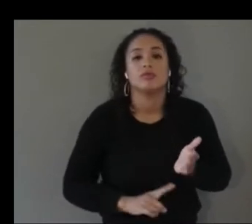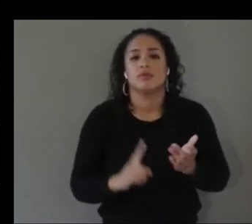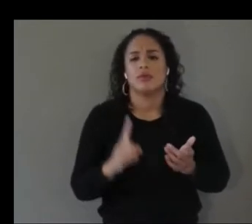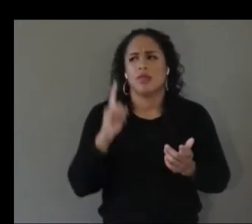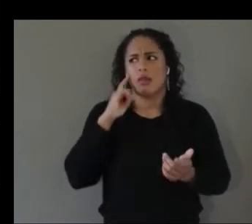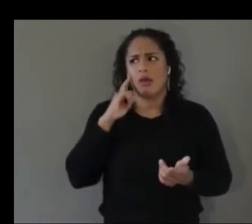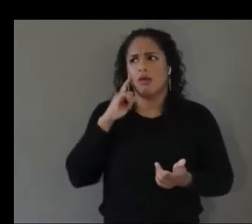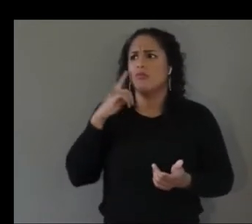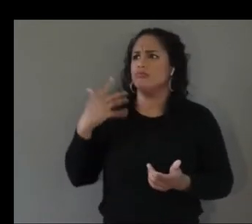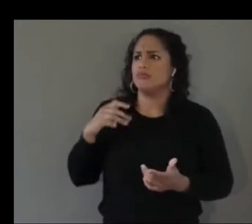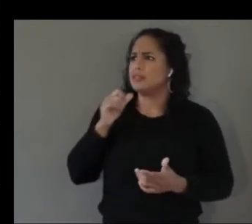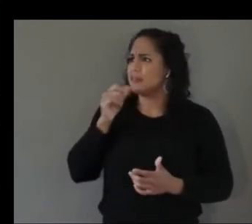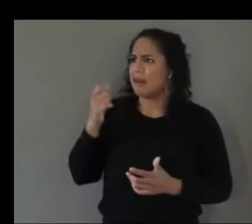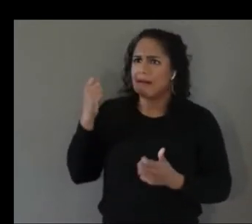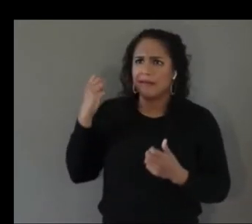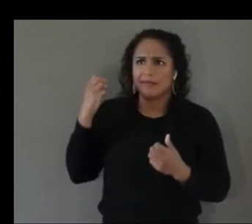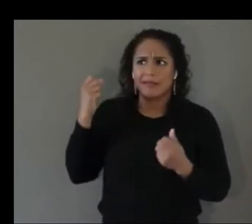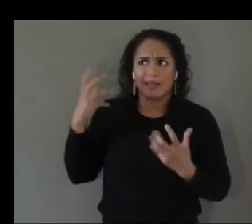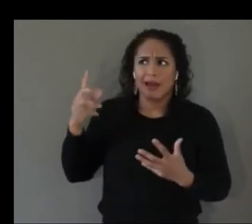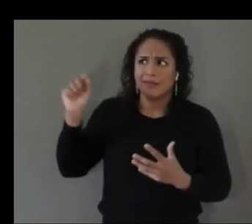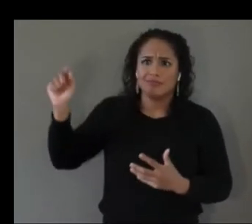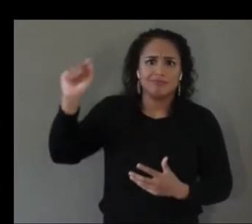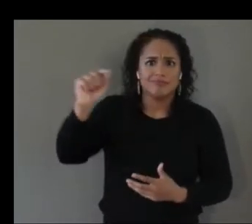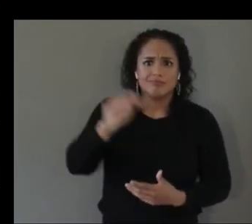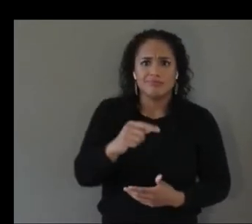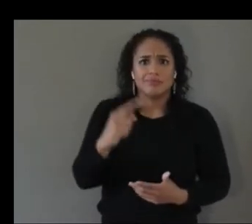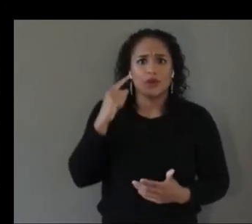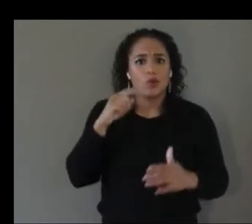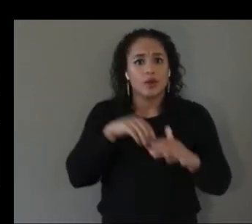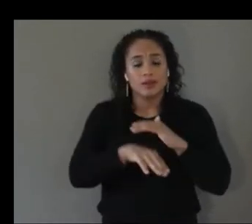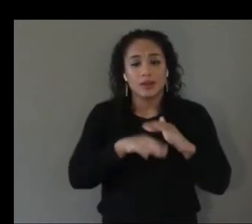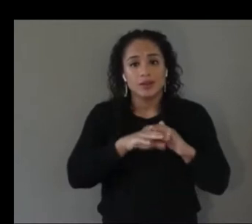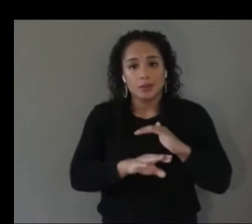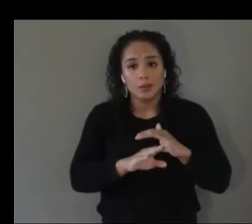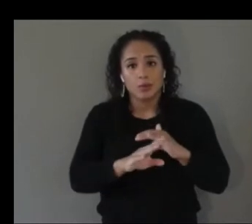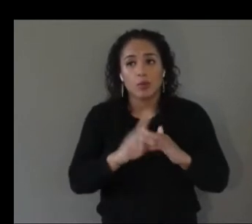virtual reality accessible to people with visual impairment specifically if you're trying to track